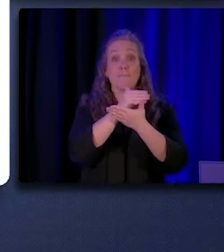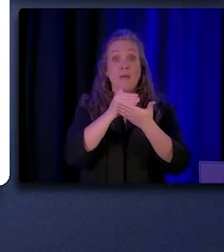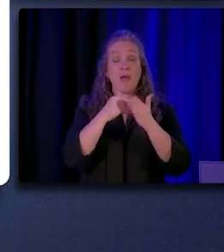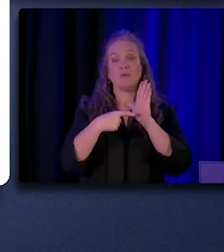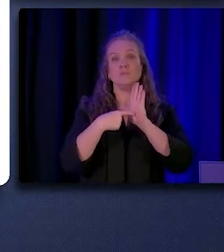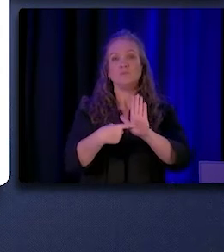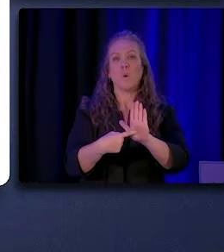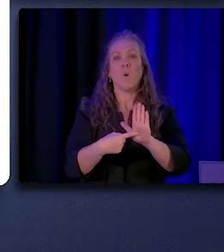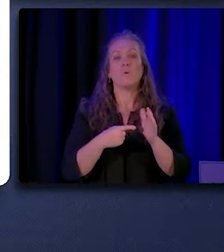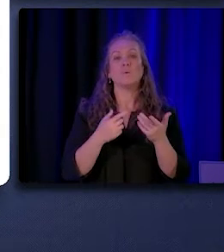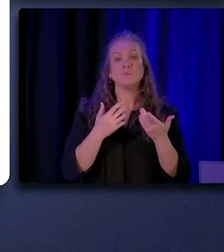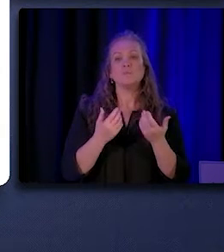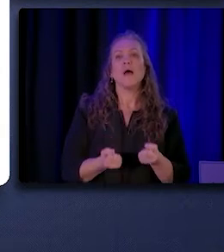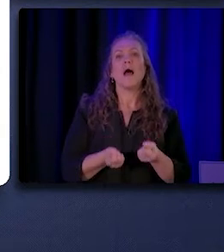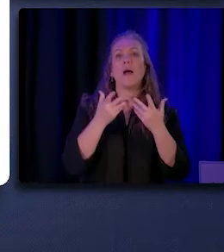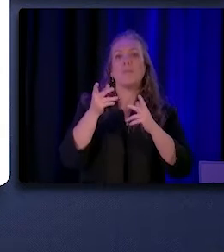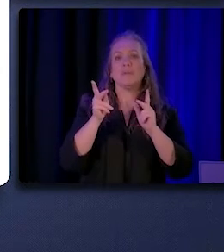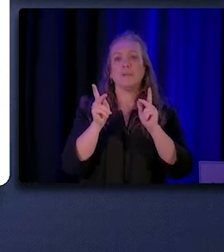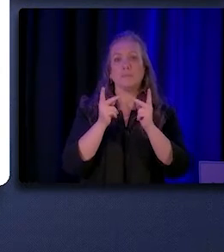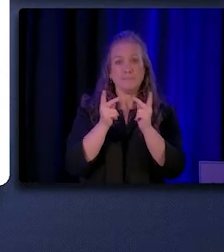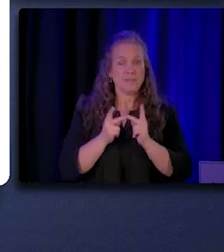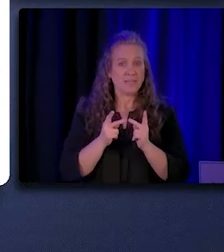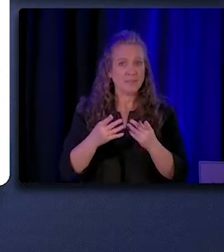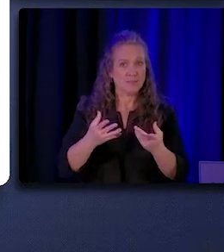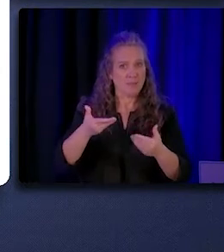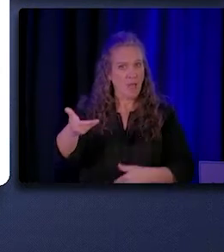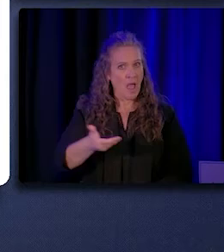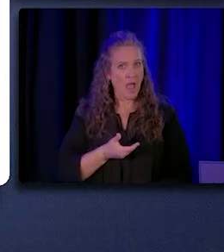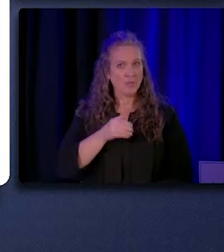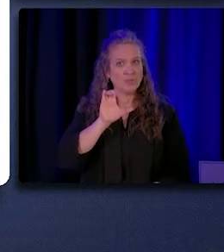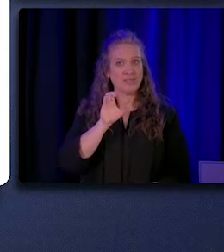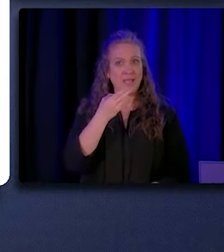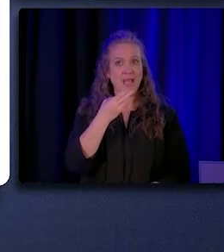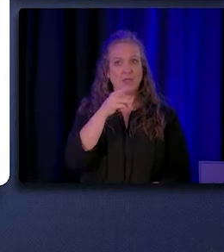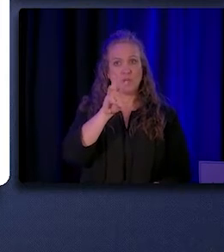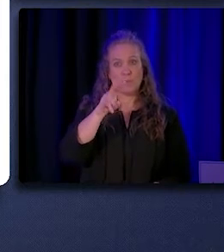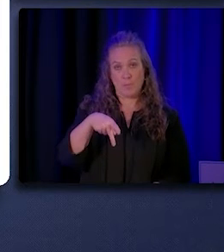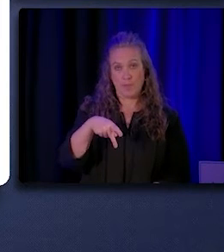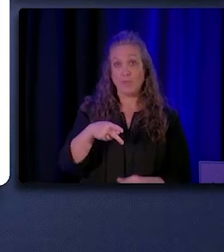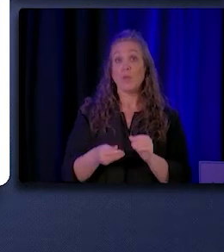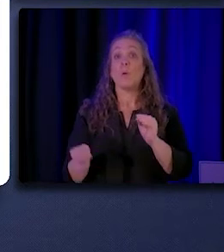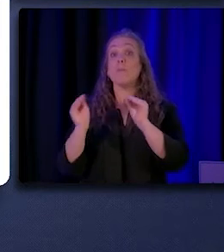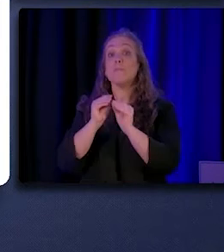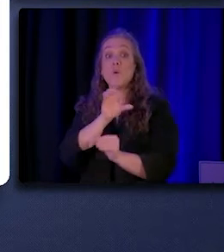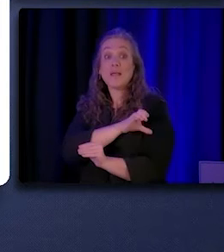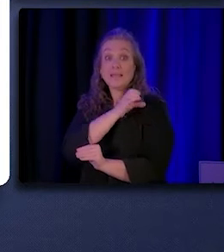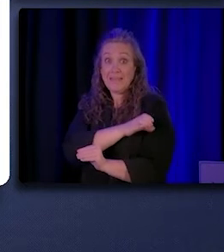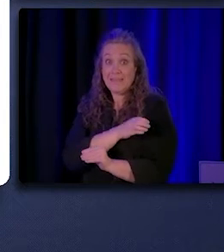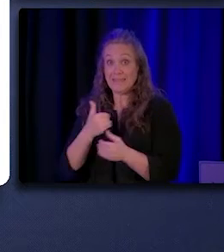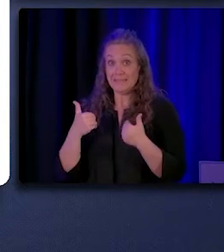who said that they employed CHW/Ps. And as you can see, more clinic respondents employed CHW/Ps compared